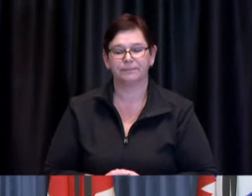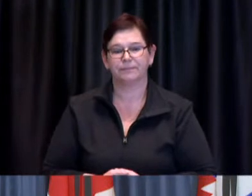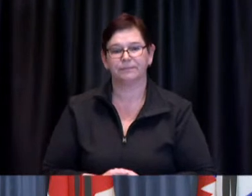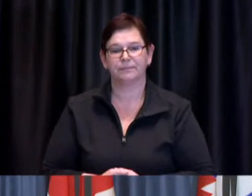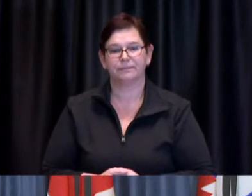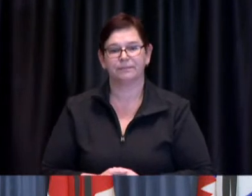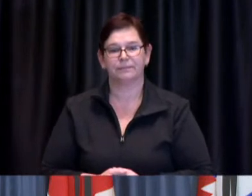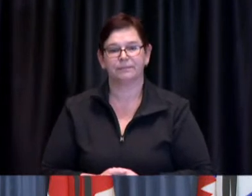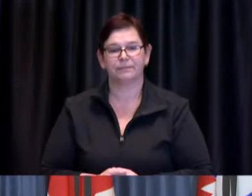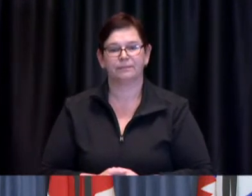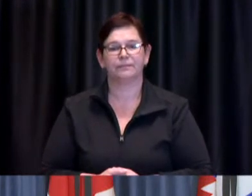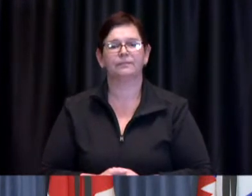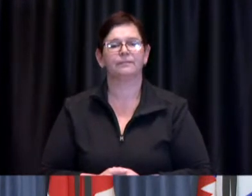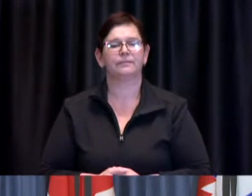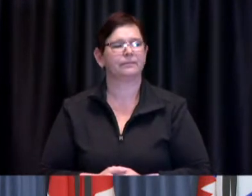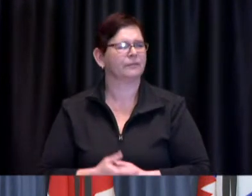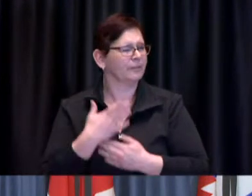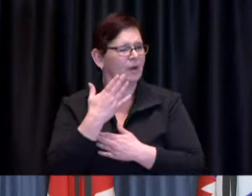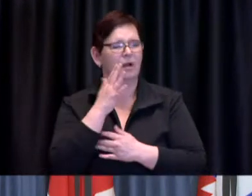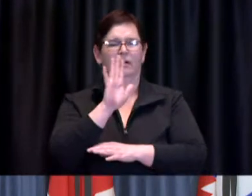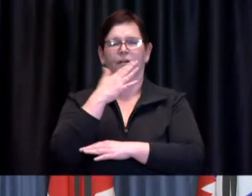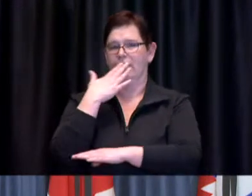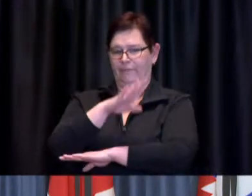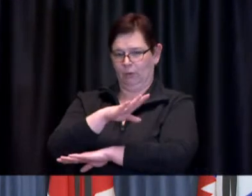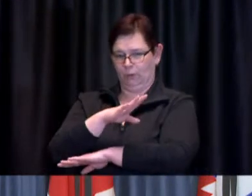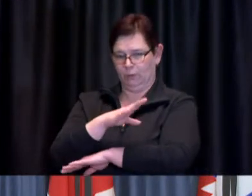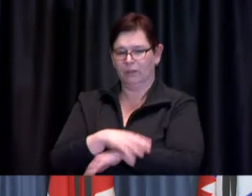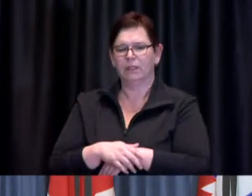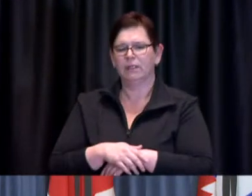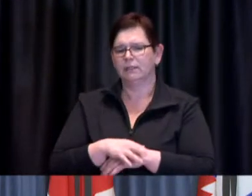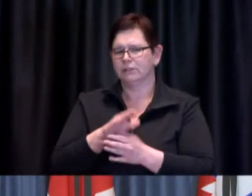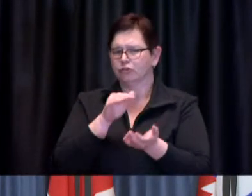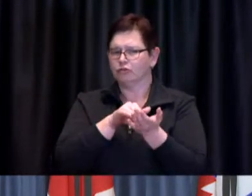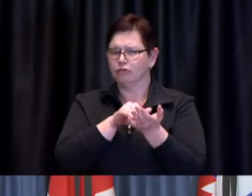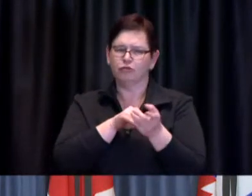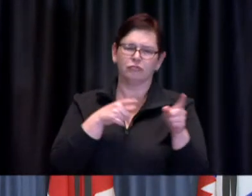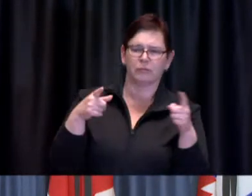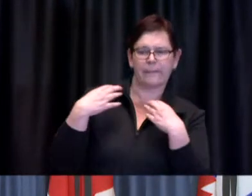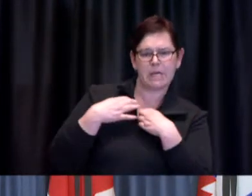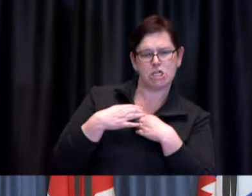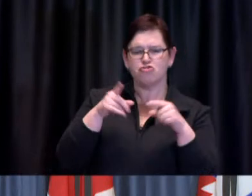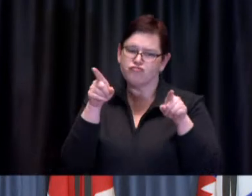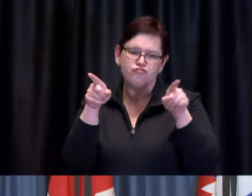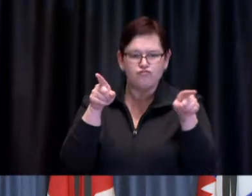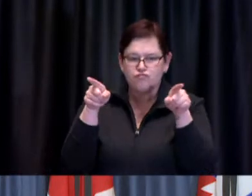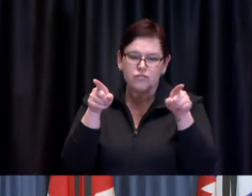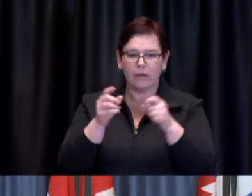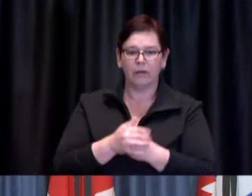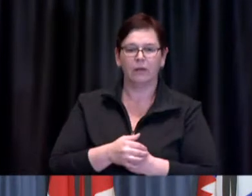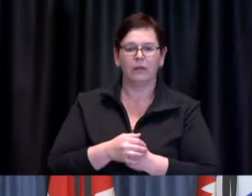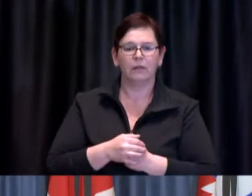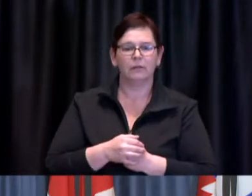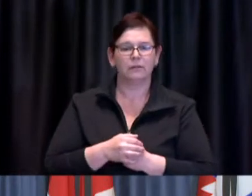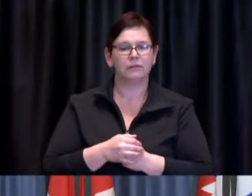Dr. de Villa and I guess Mayor Tory as well uh earlier today Dr. de Villa was presenting the modelling